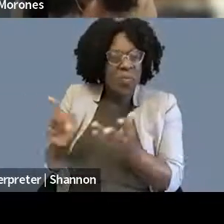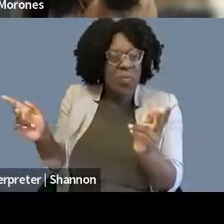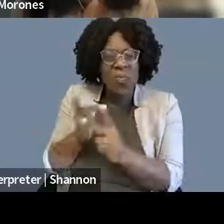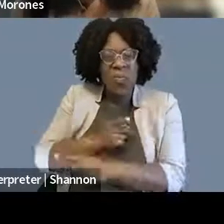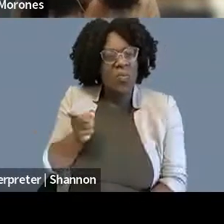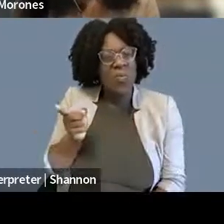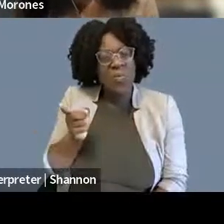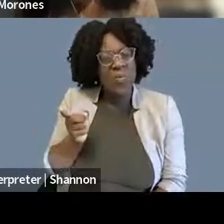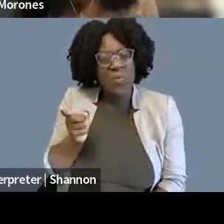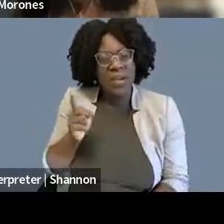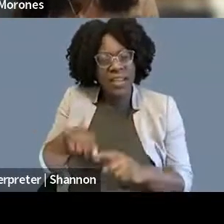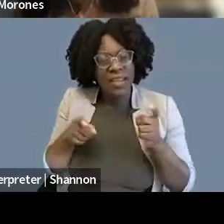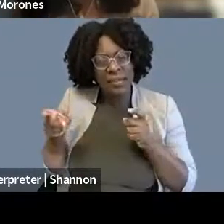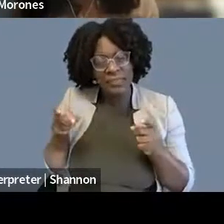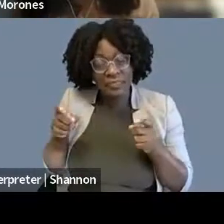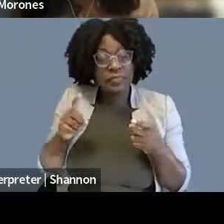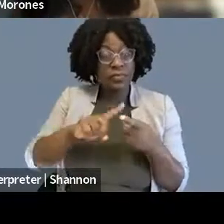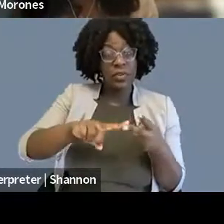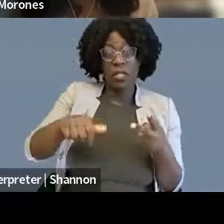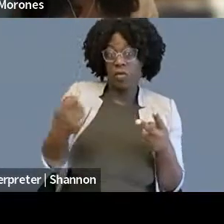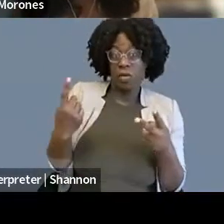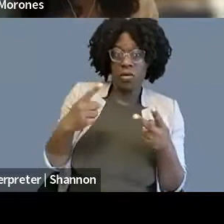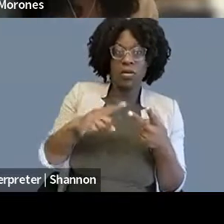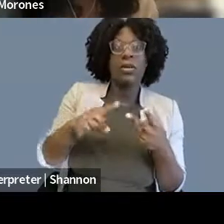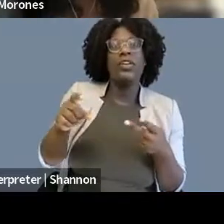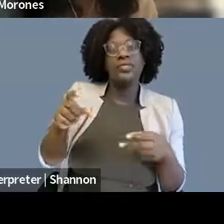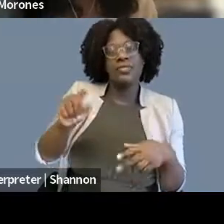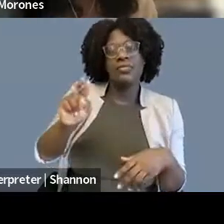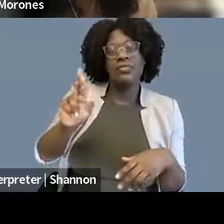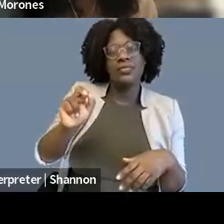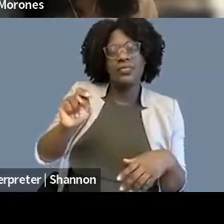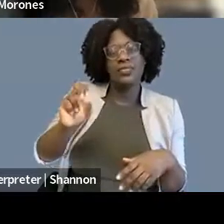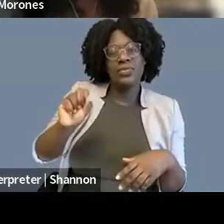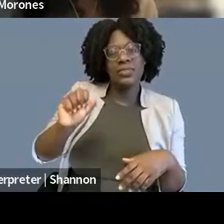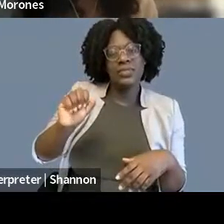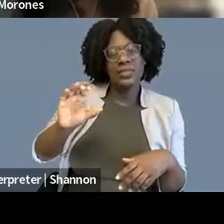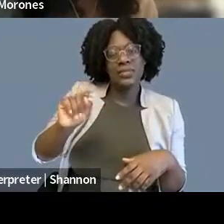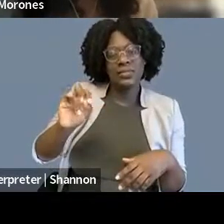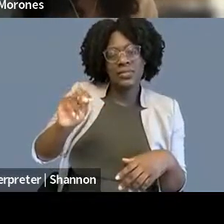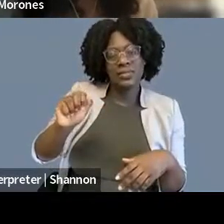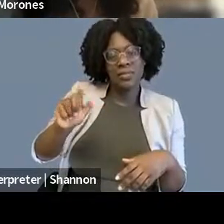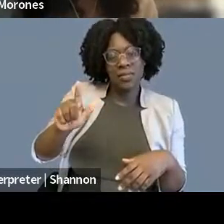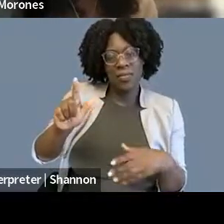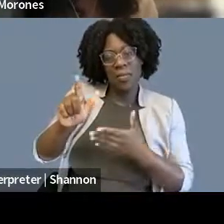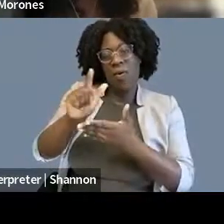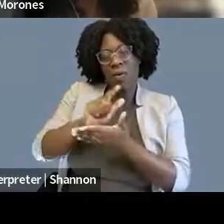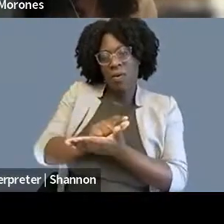And what's funny is maybe over the course of my lifetime, I will one day dabble in that. But I really think testing